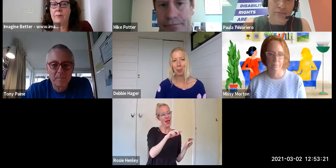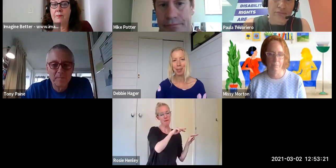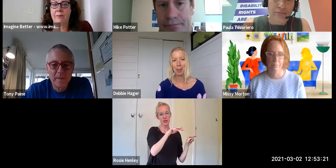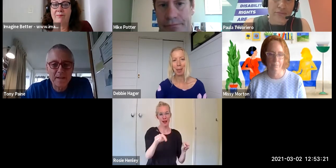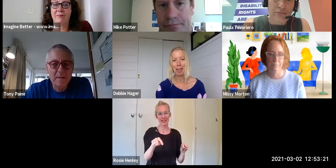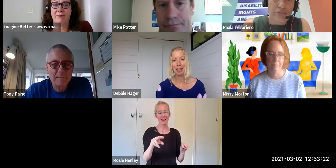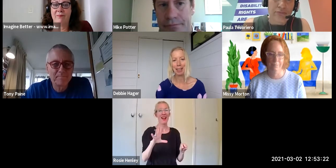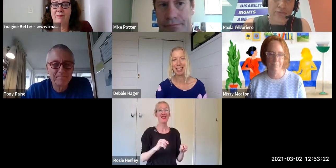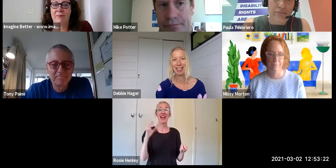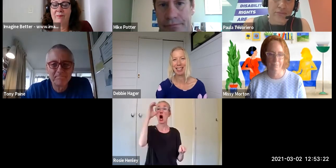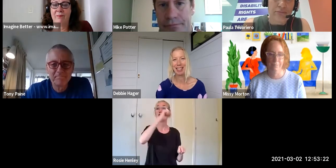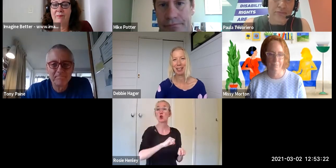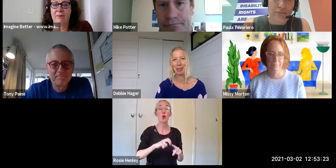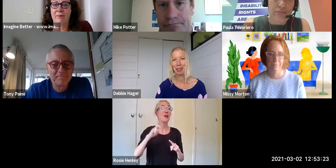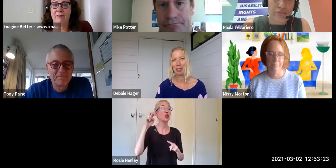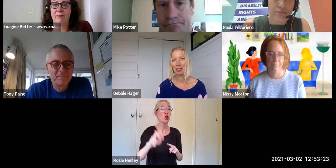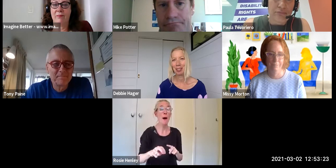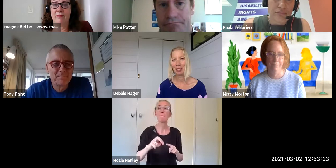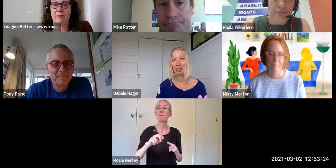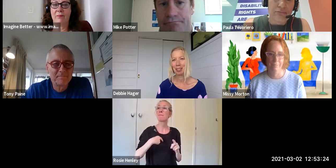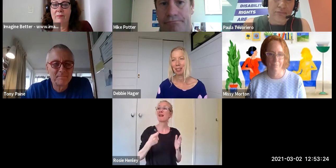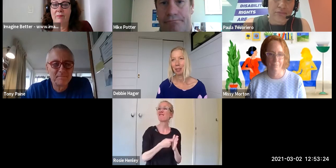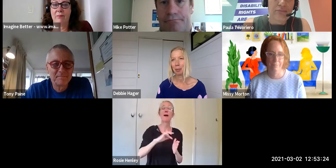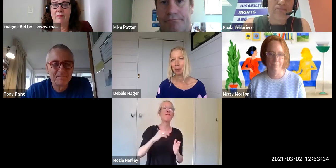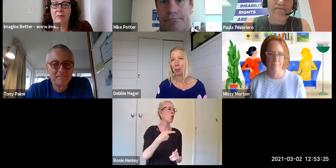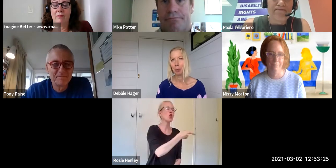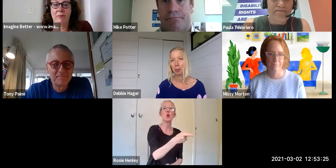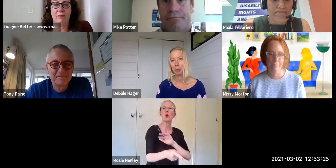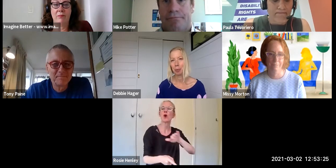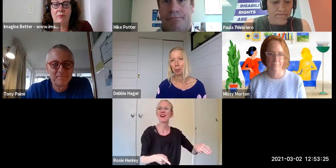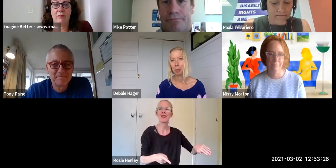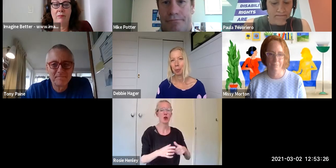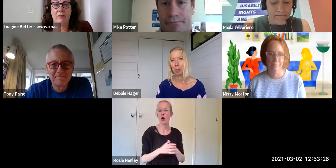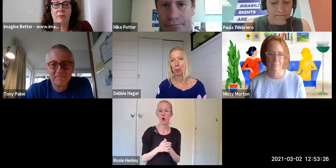a place of shared understanding.